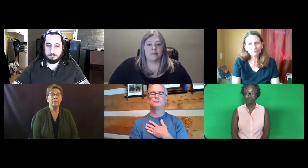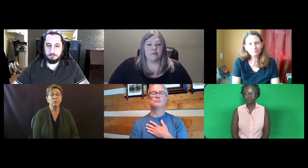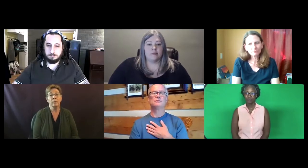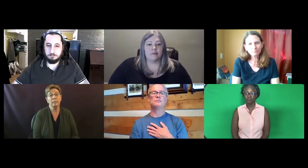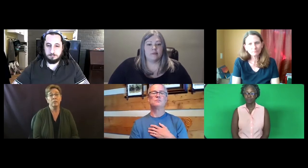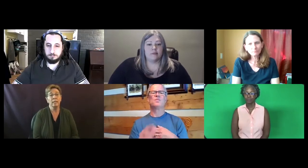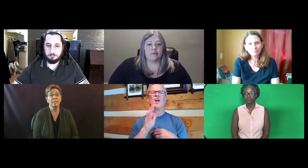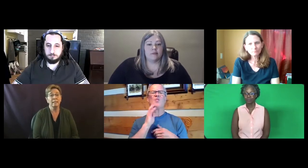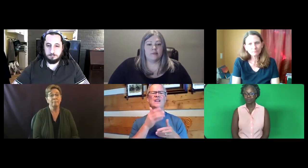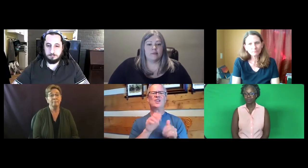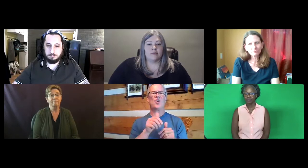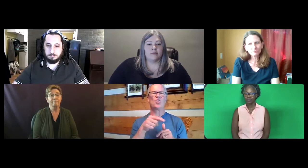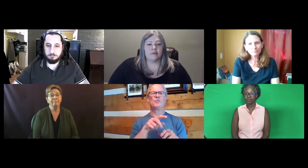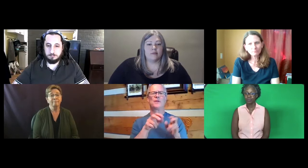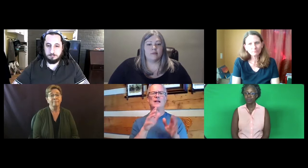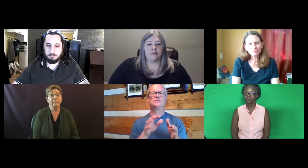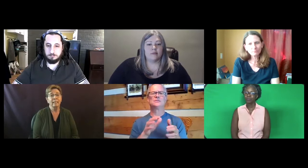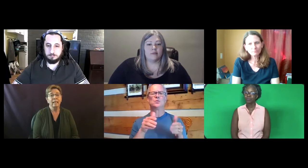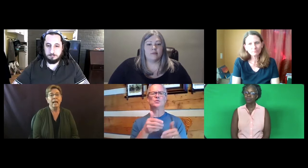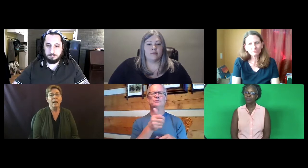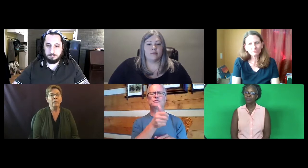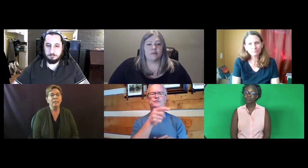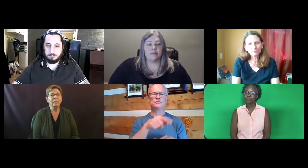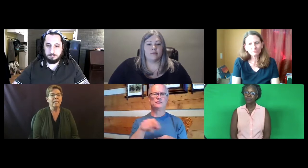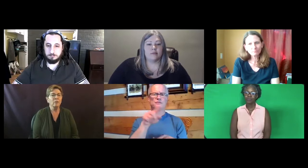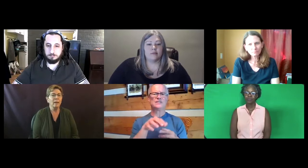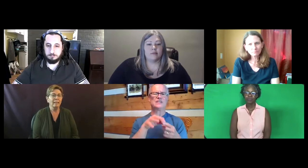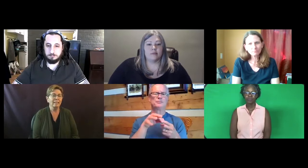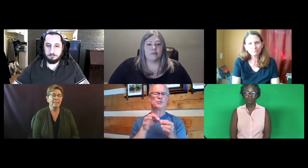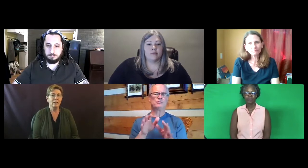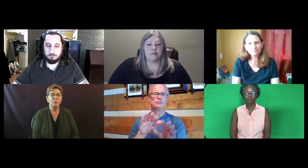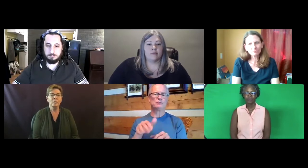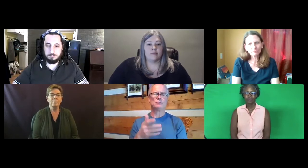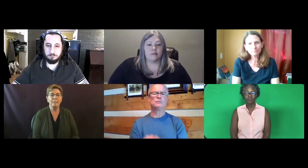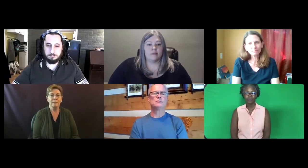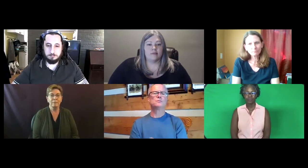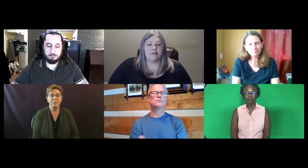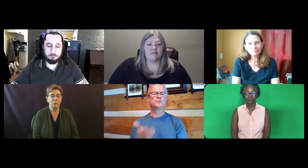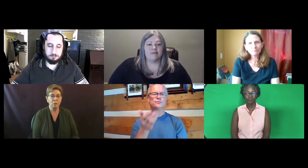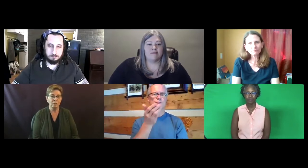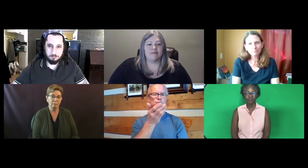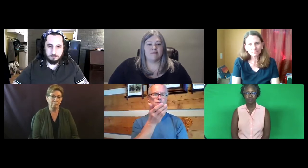English or English to ASL. I'm going to let the other panelists introduce themselves first.